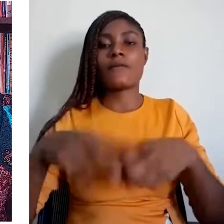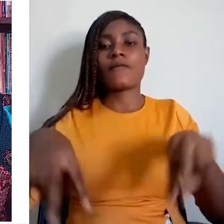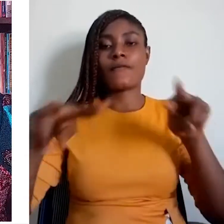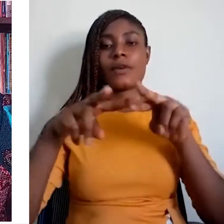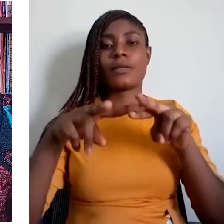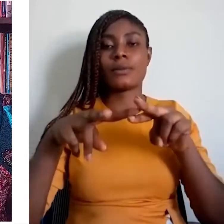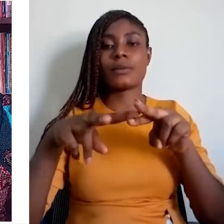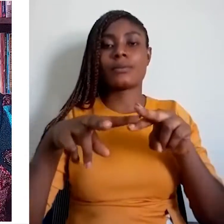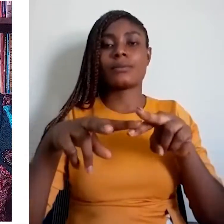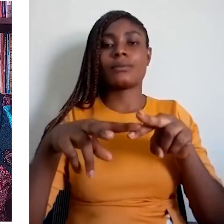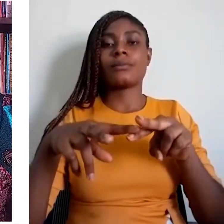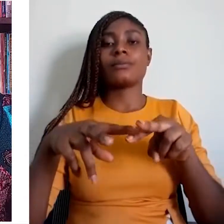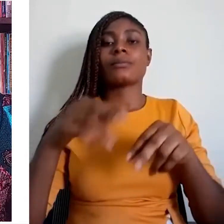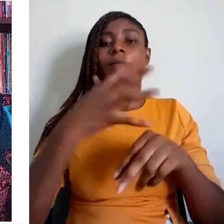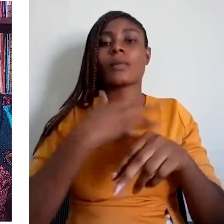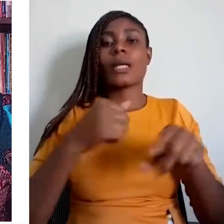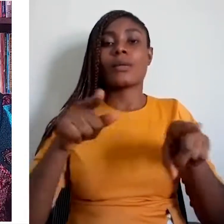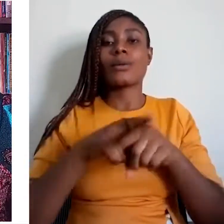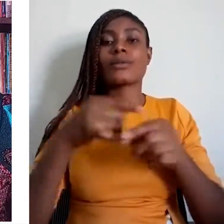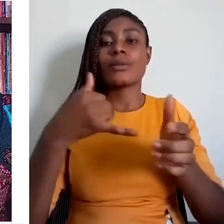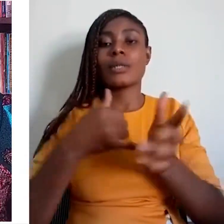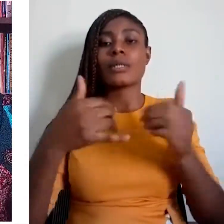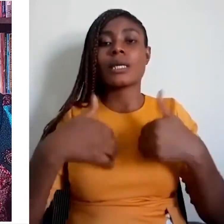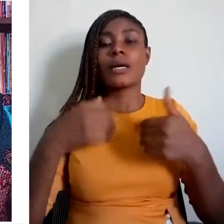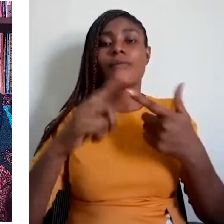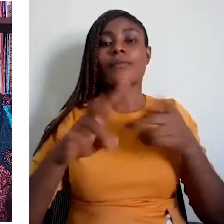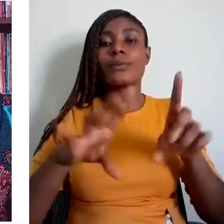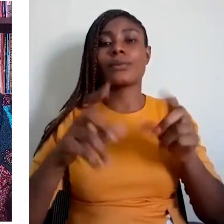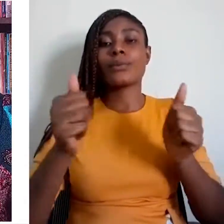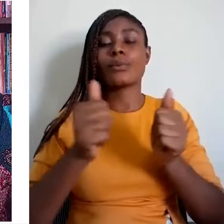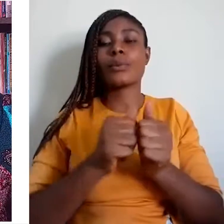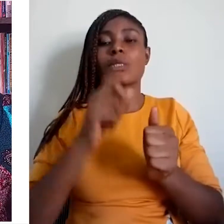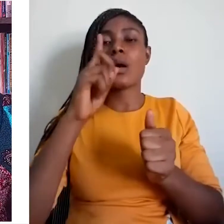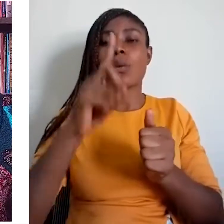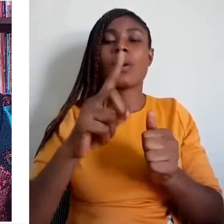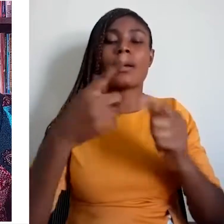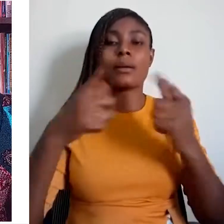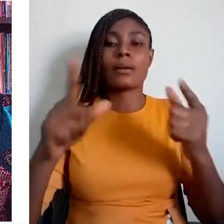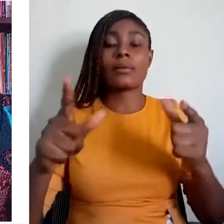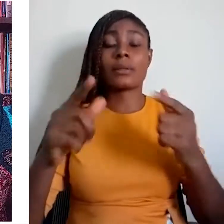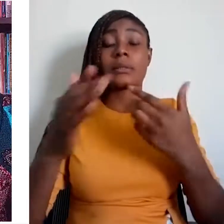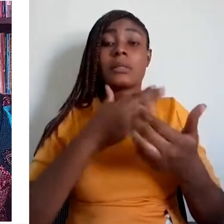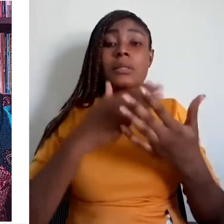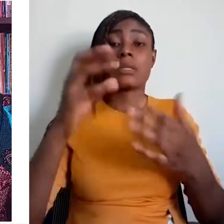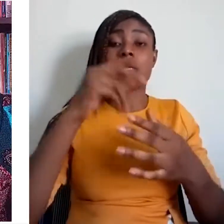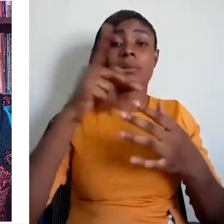and national cohesion. Even this aim is defeated by the lack of teachers and teaching materials.